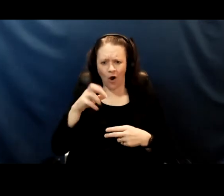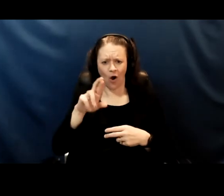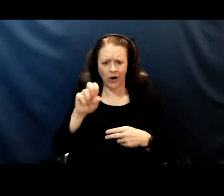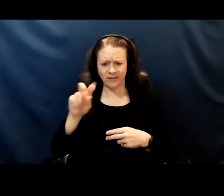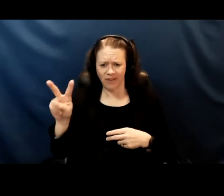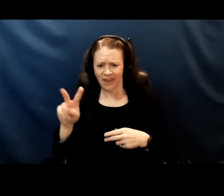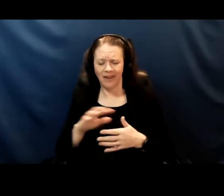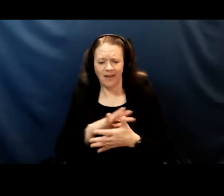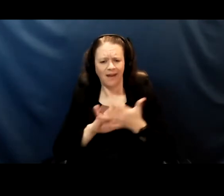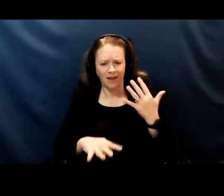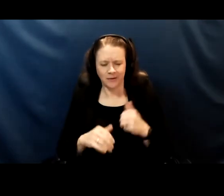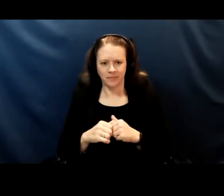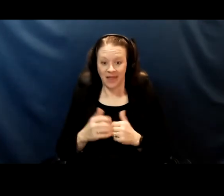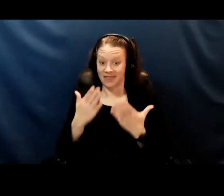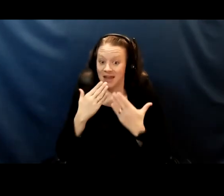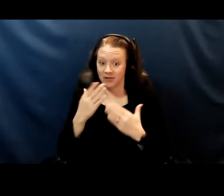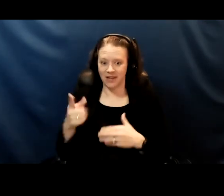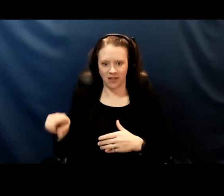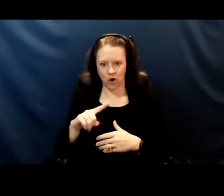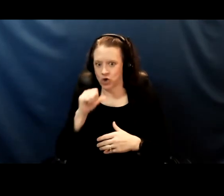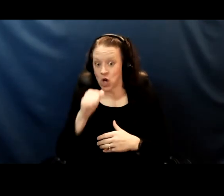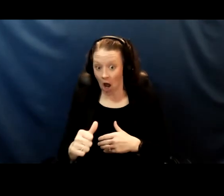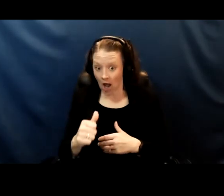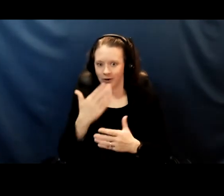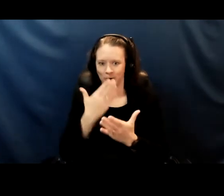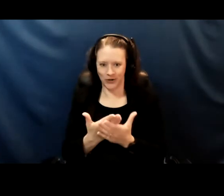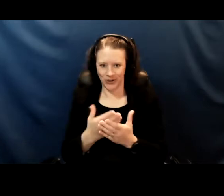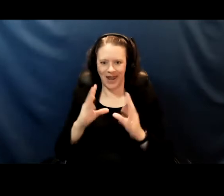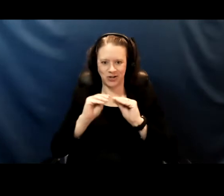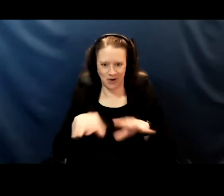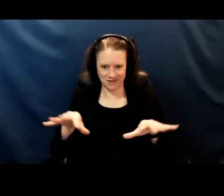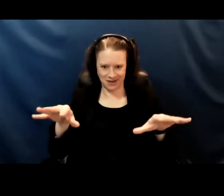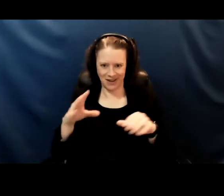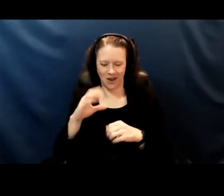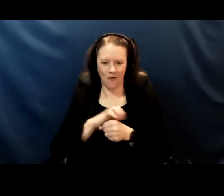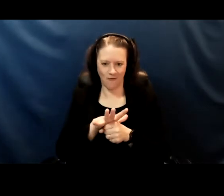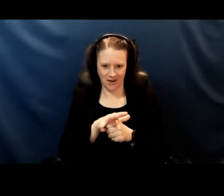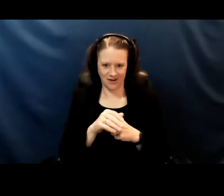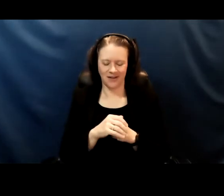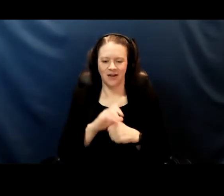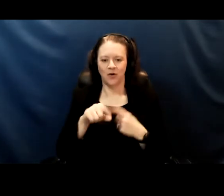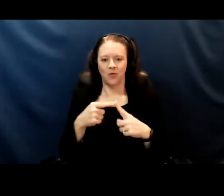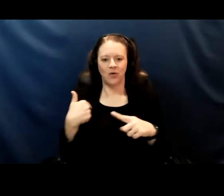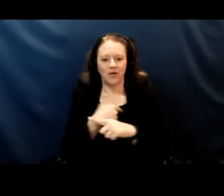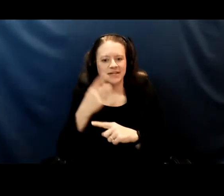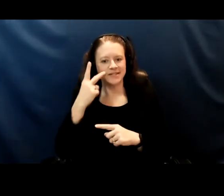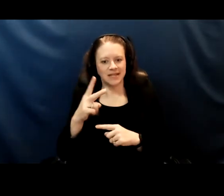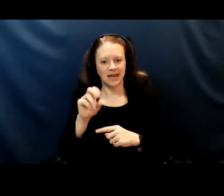and thankfully they're not as fabulous at transmitting COVID. When we have seen outbreaks in early childhood education centers